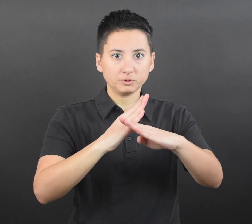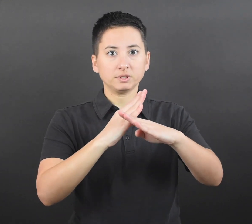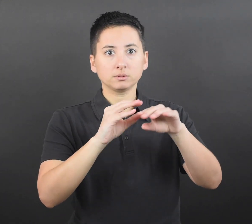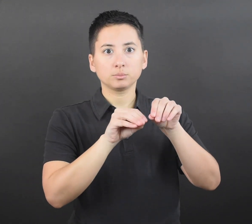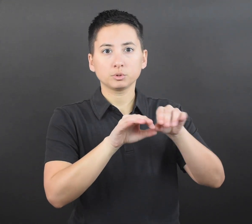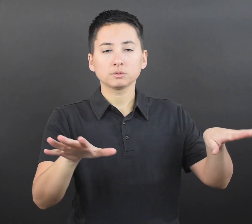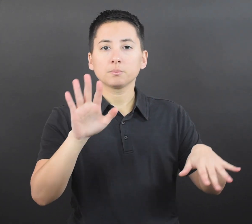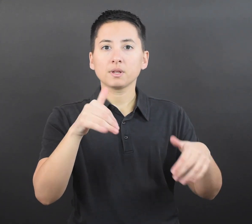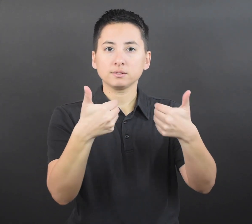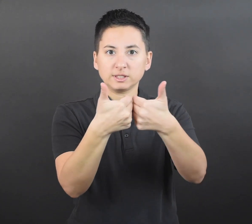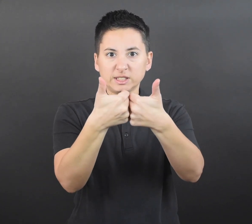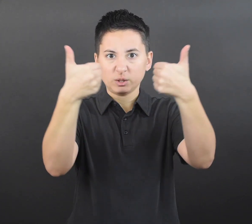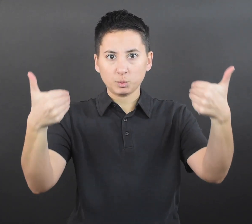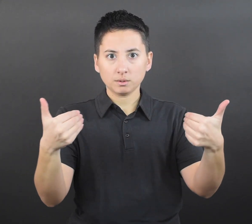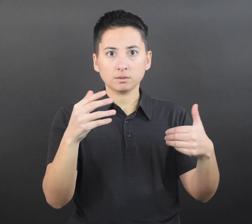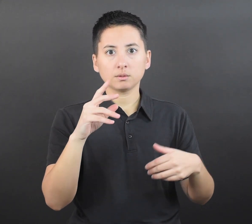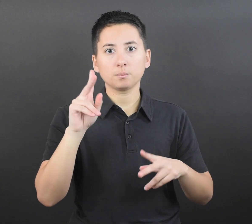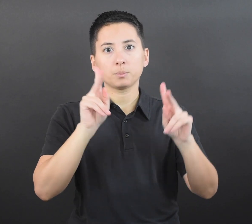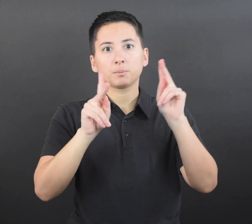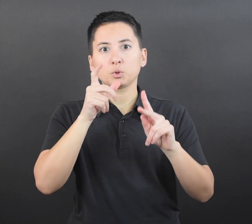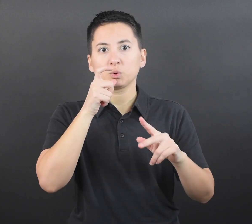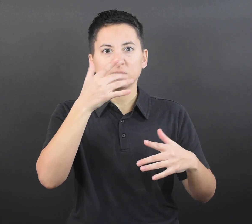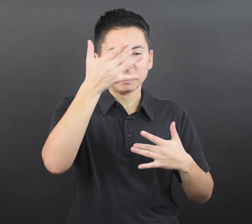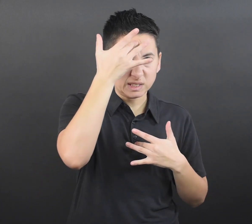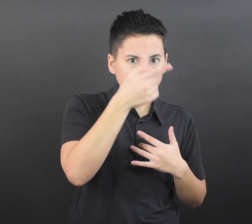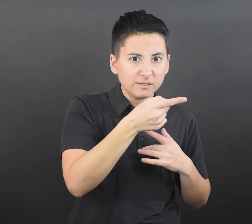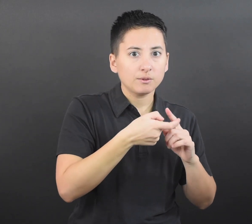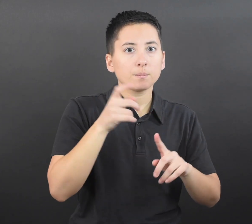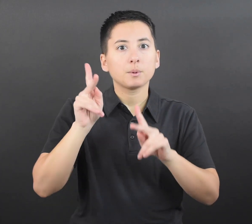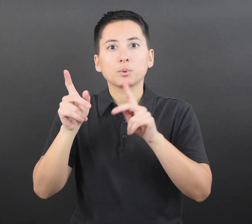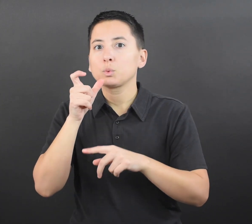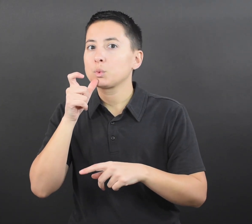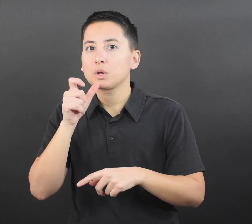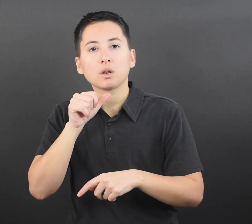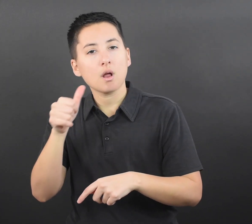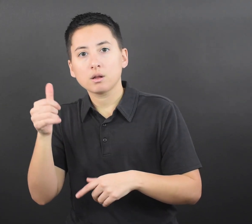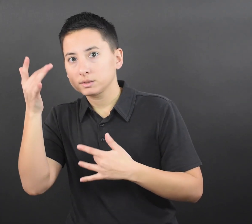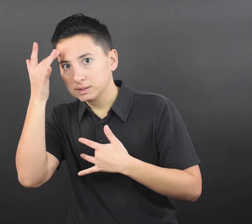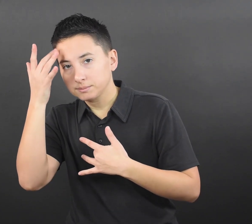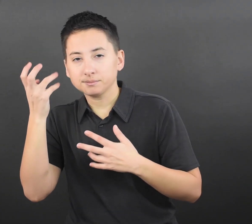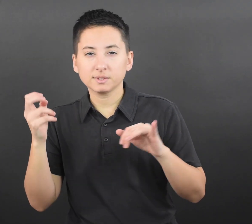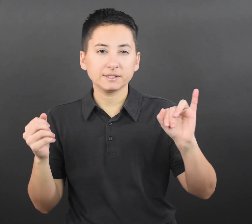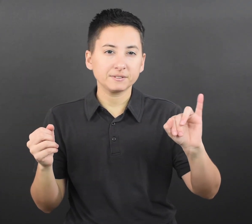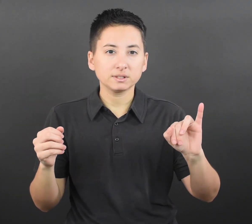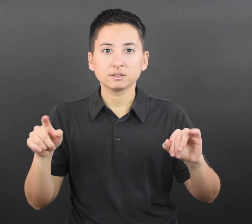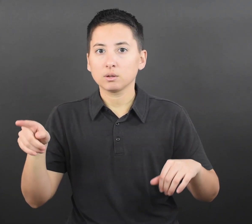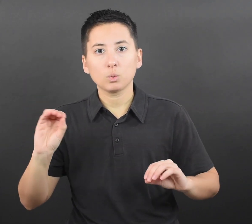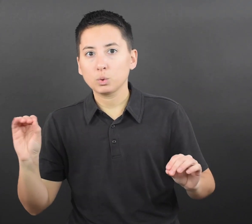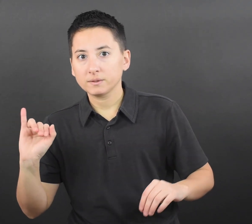Isolation helps prevent transmission of the virus by separating people infected with the virus